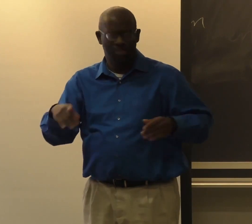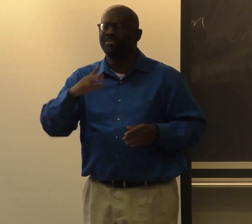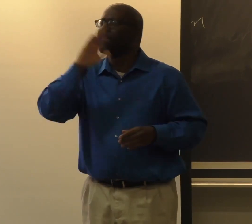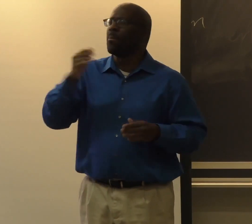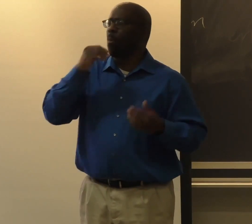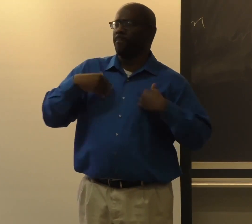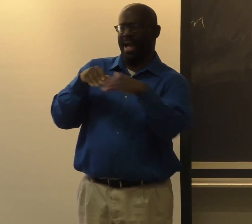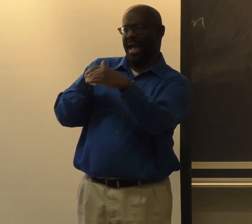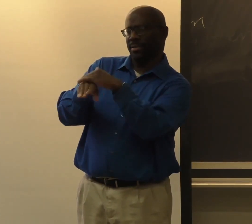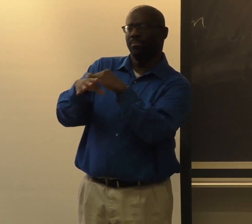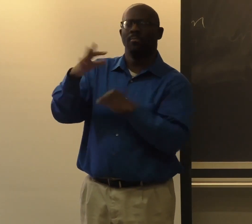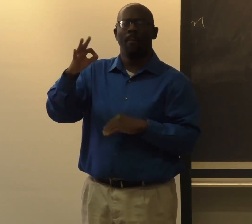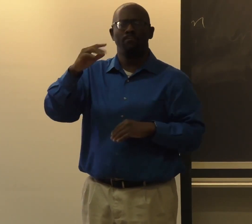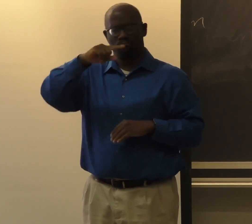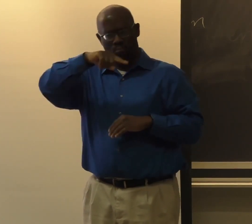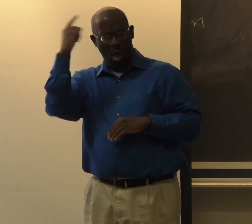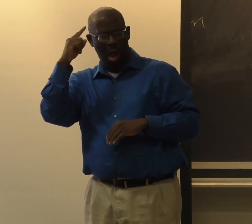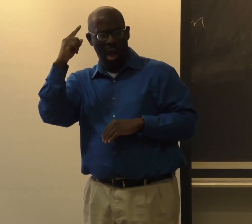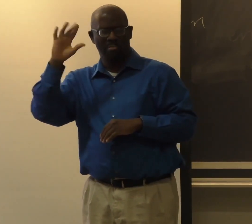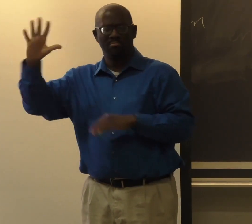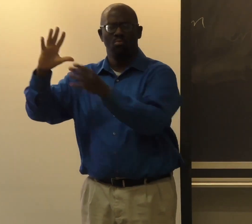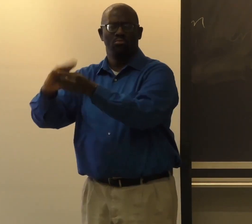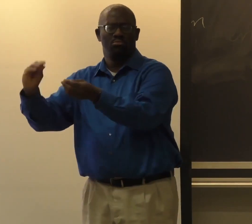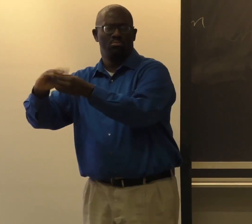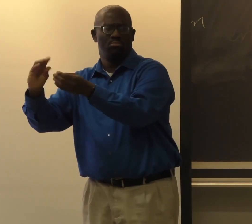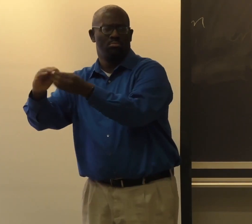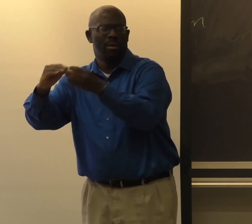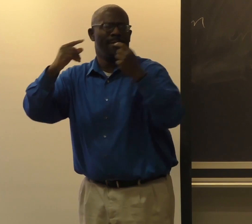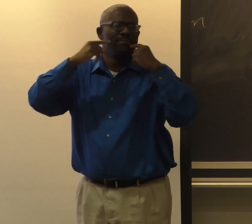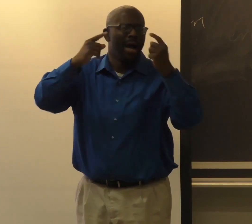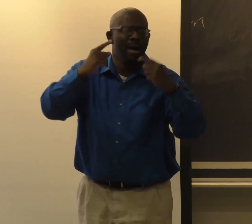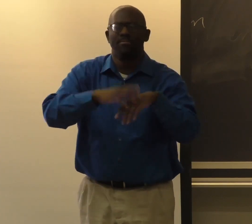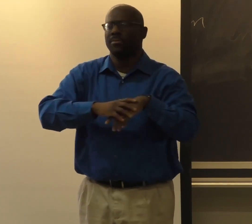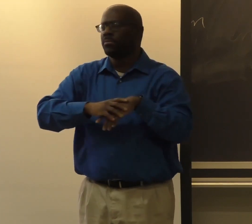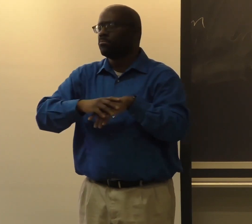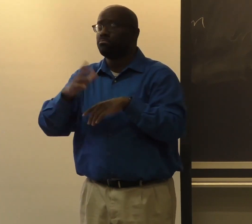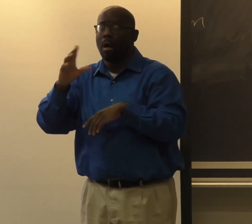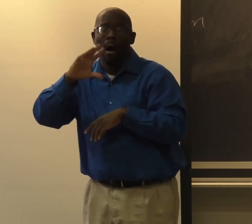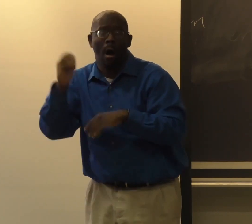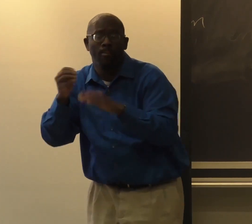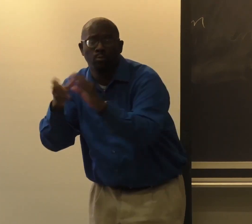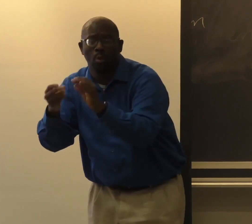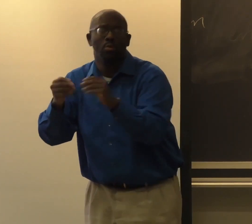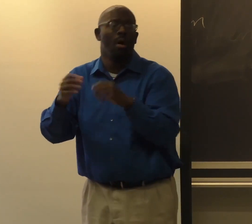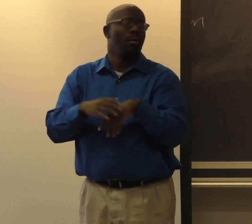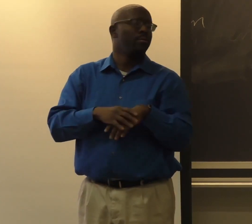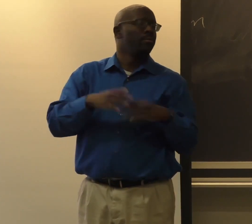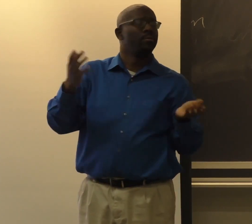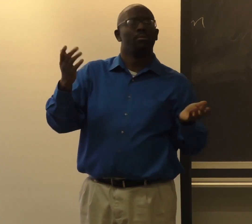there are many Black deaf children that don't have access to Black deaf storytelling or just Black storytelling,